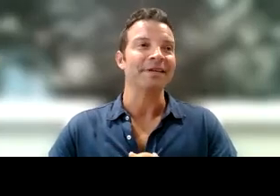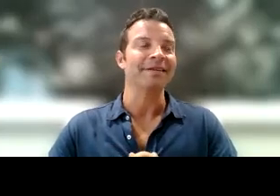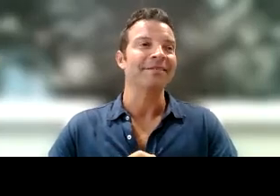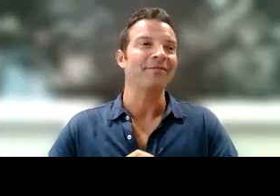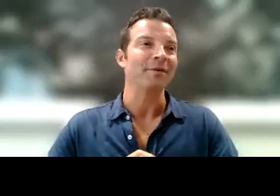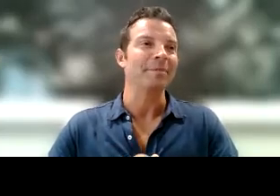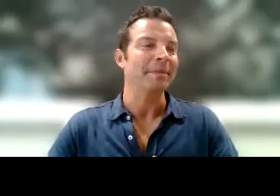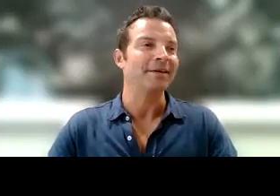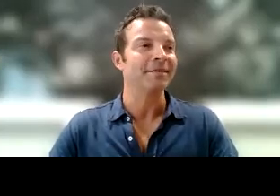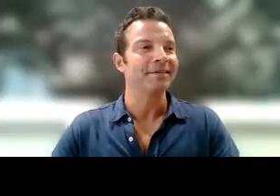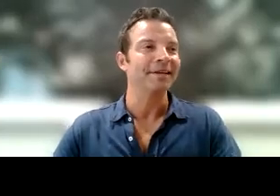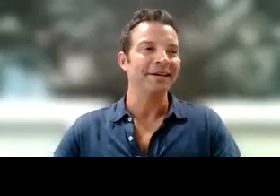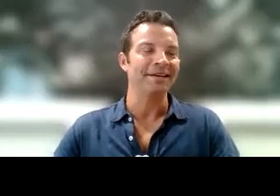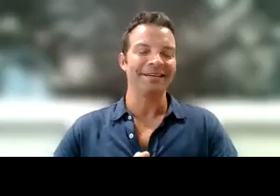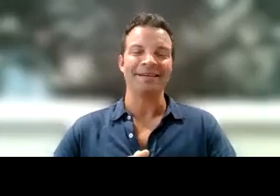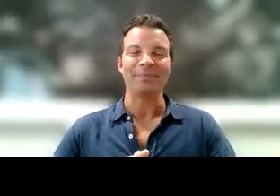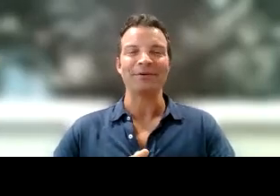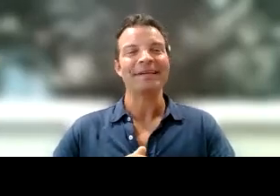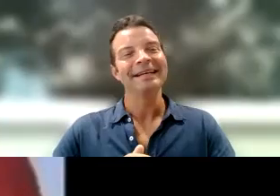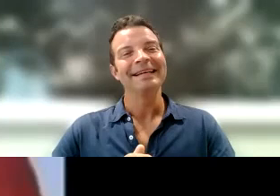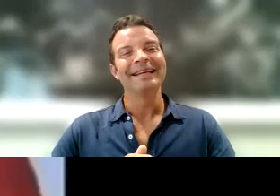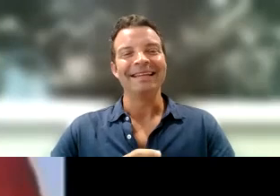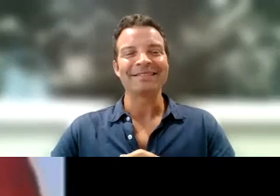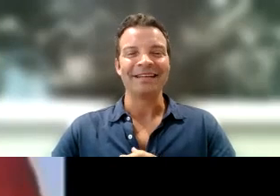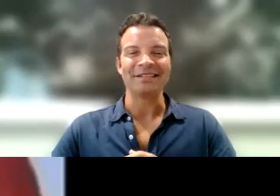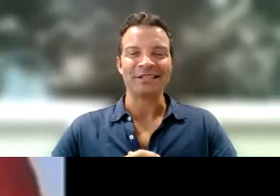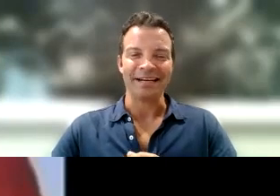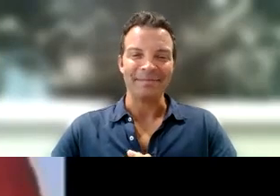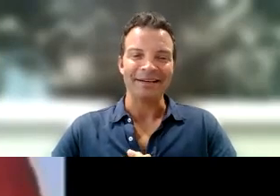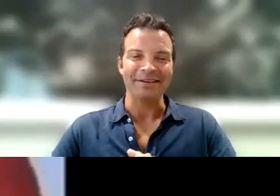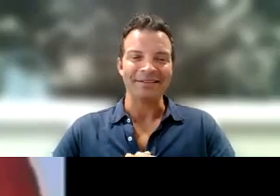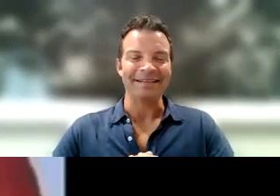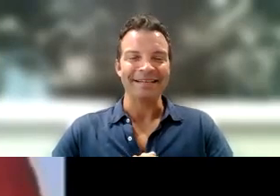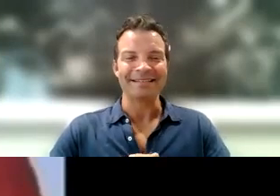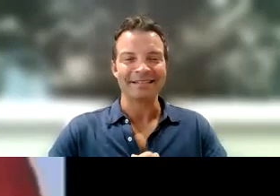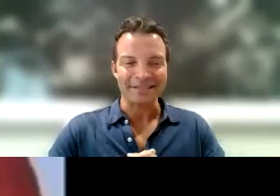filmmaker. On board. This one I just shot on my own. So this is